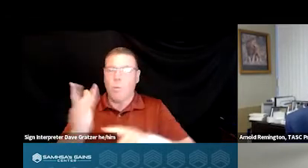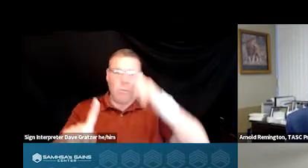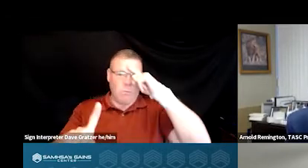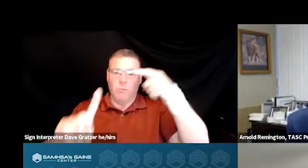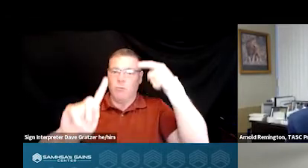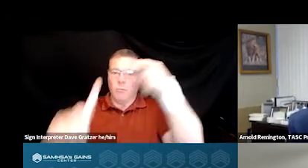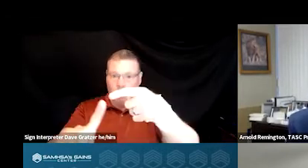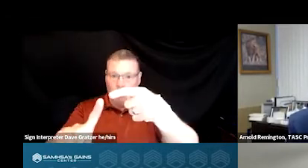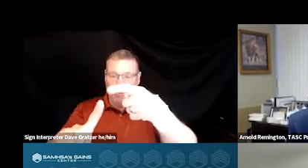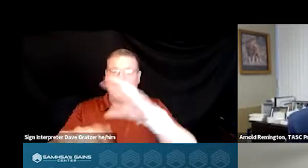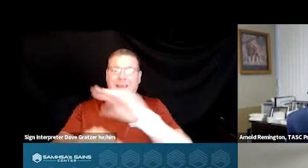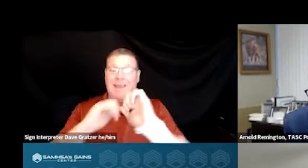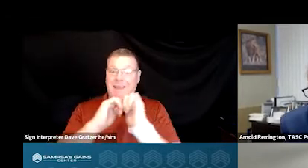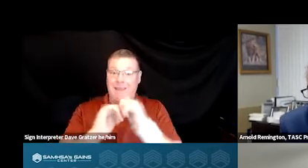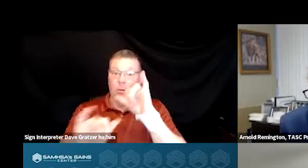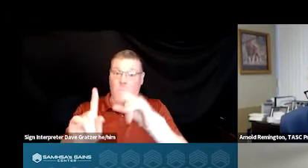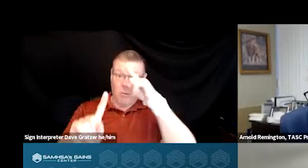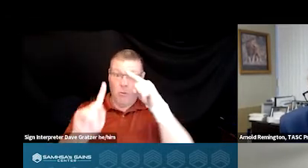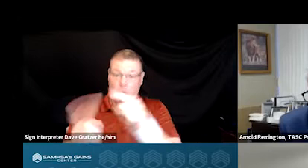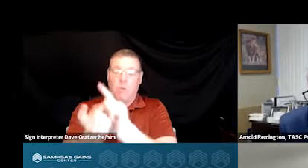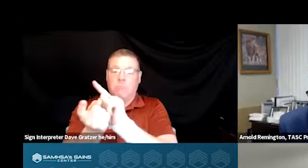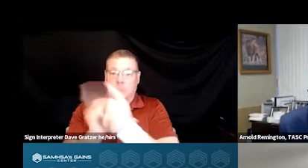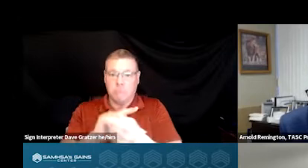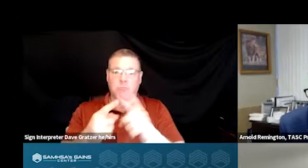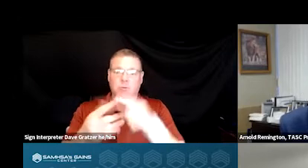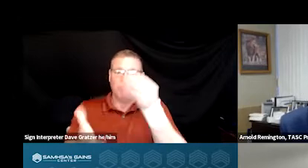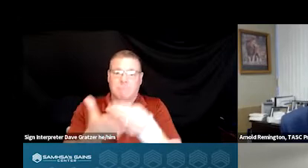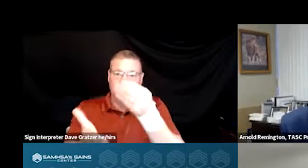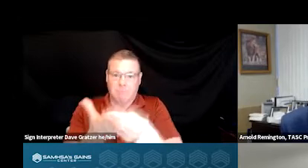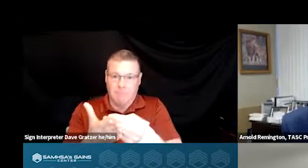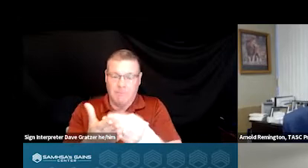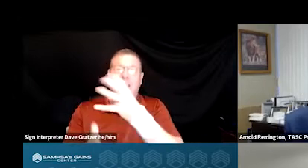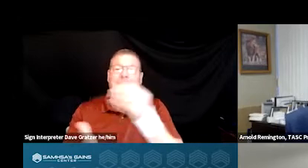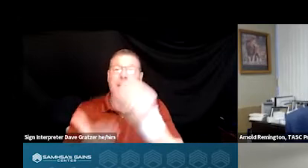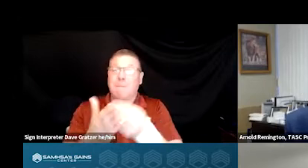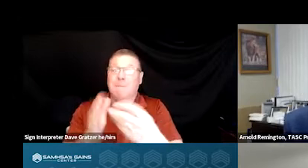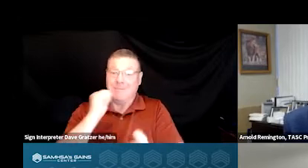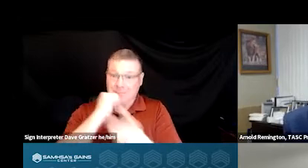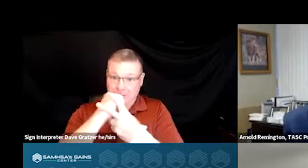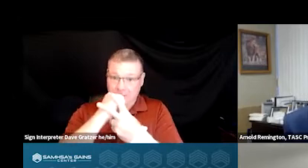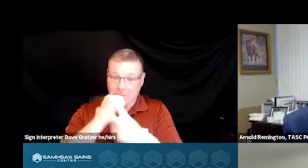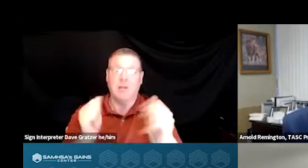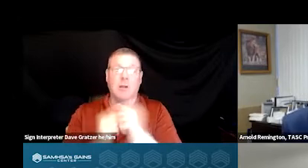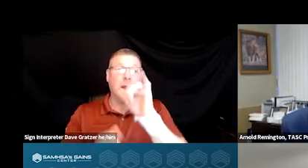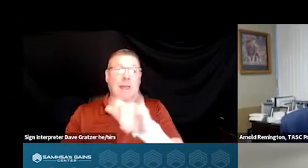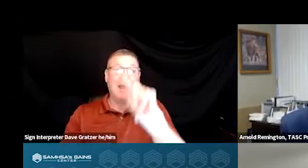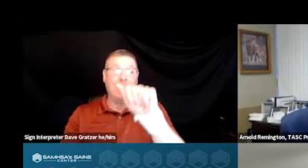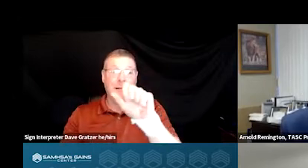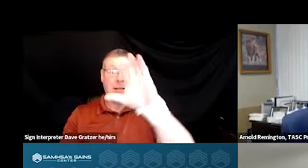and then how does that goal translate to cost and then cost savings. So with the TASC Program, for example,